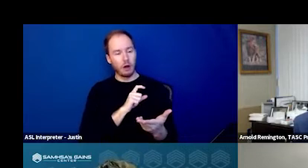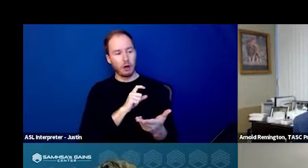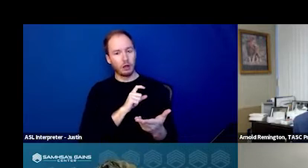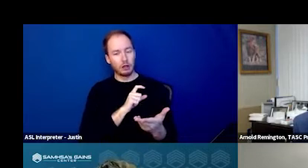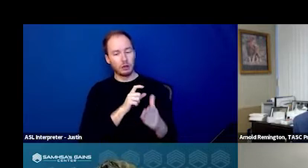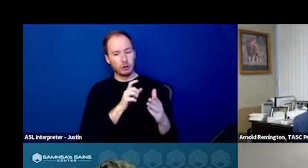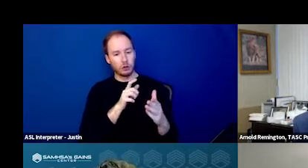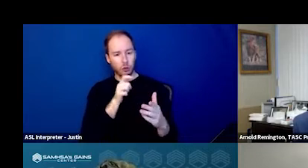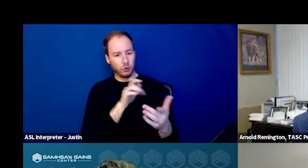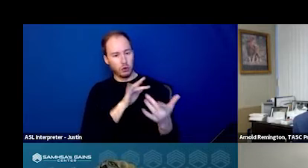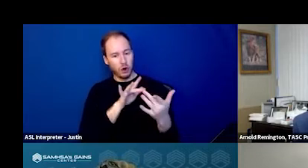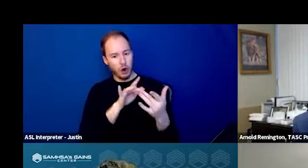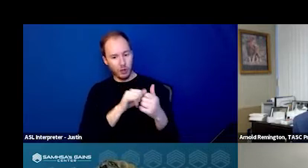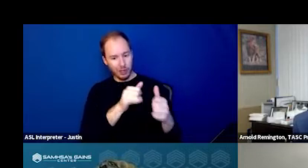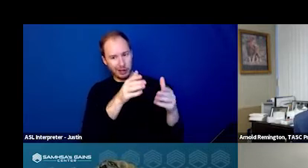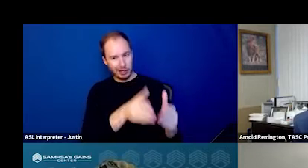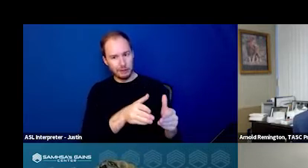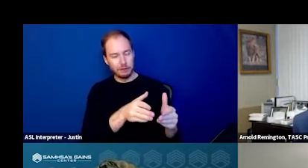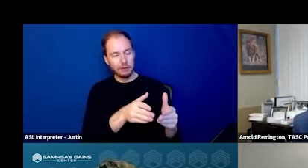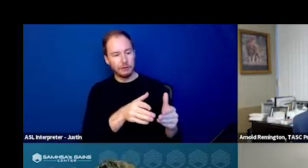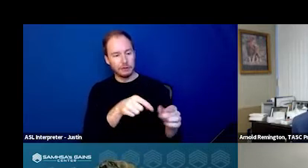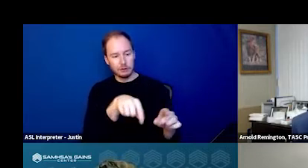contact with individuals that didn't meet